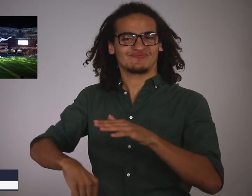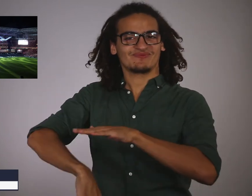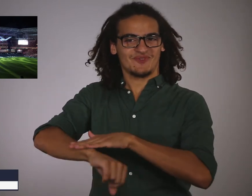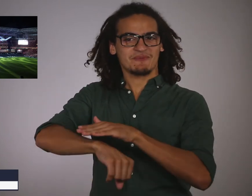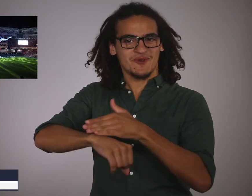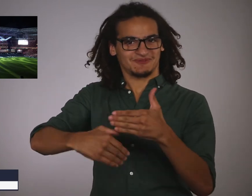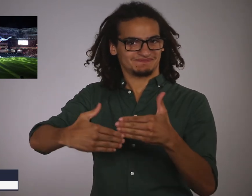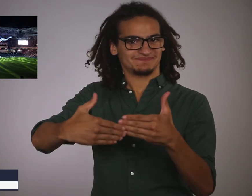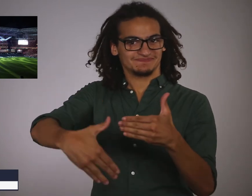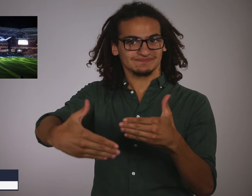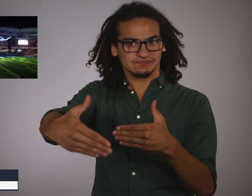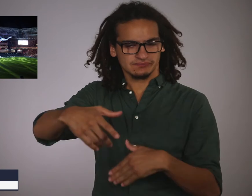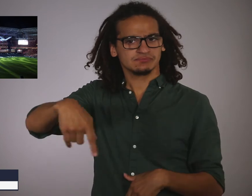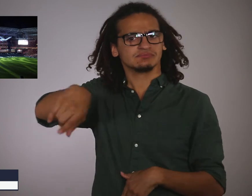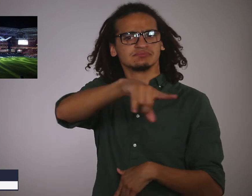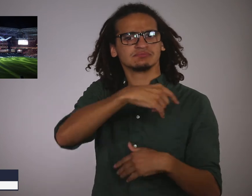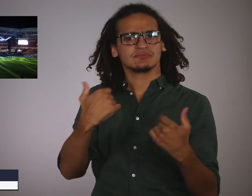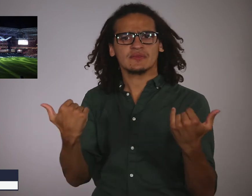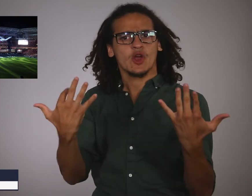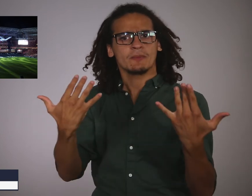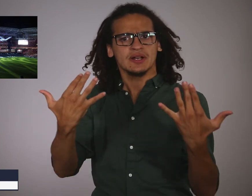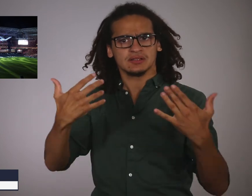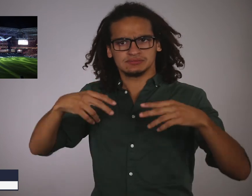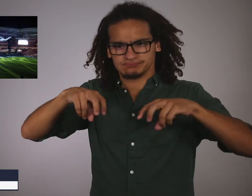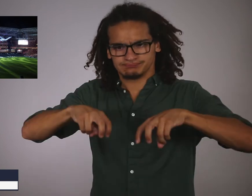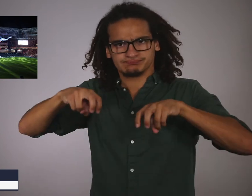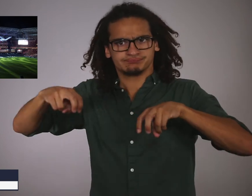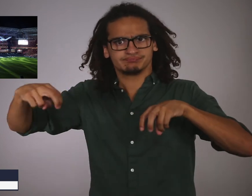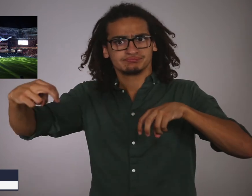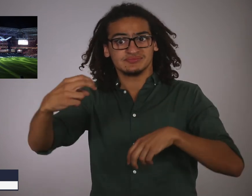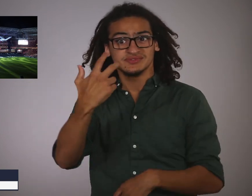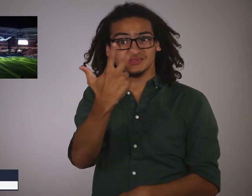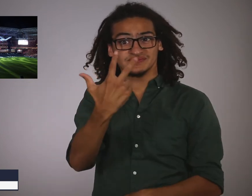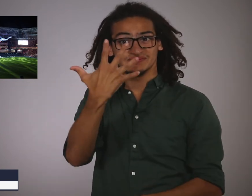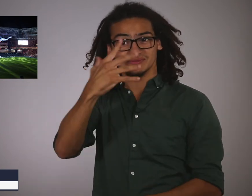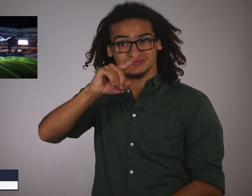This stadium will be used for football and